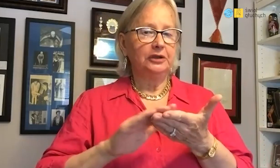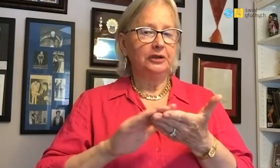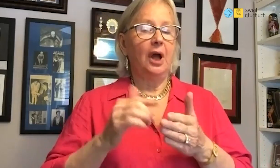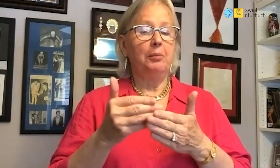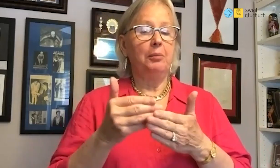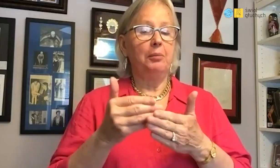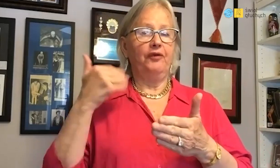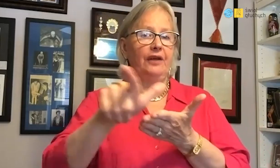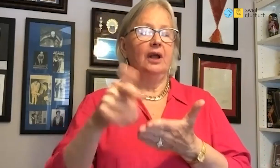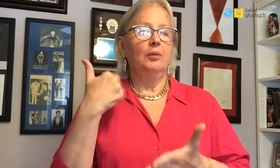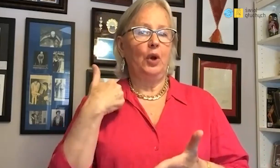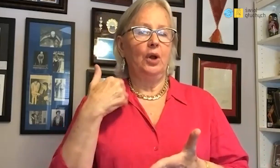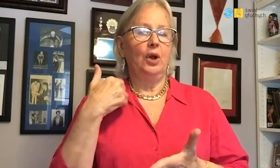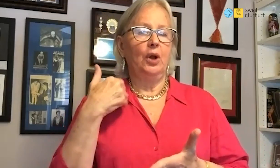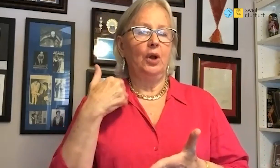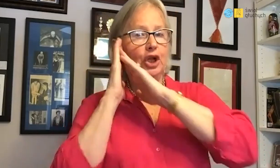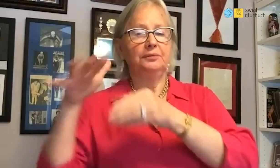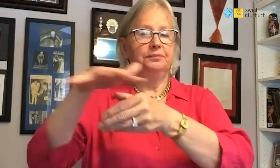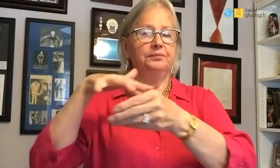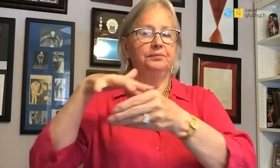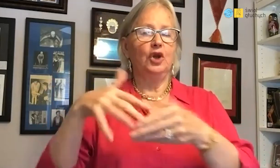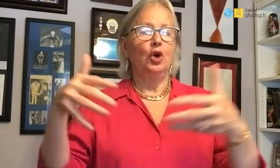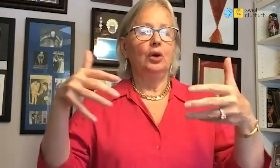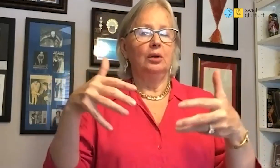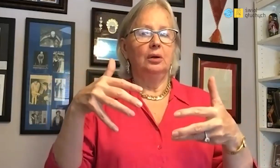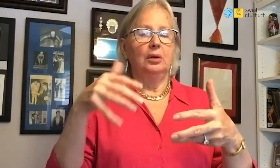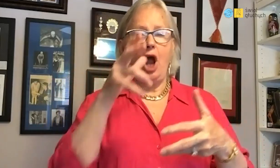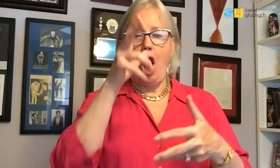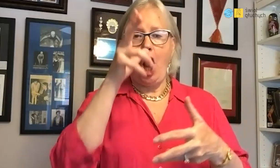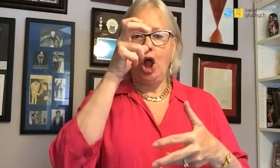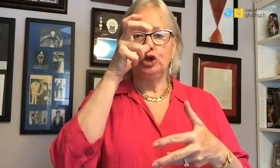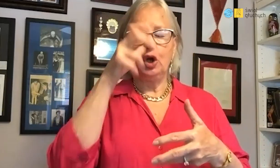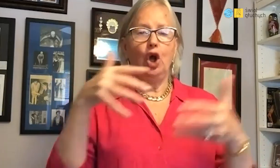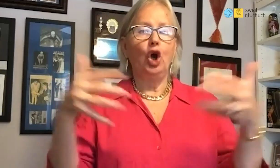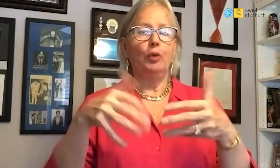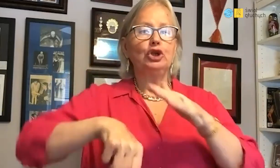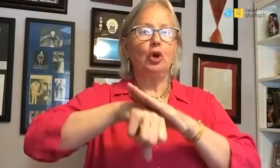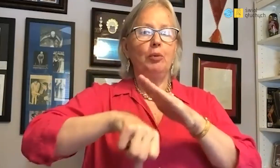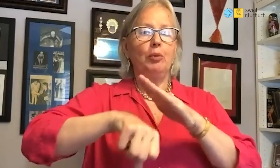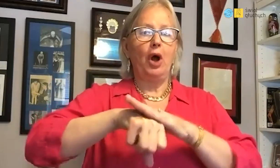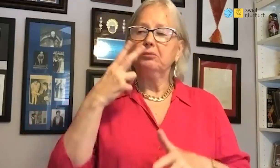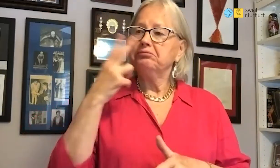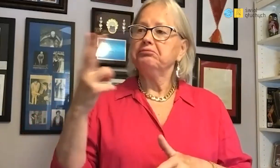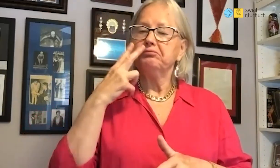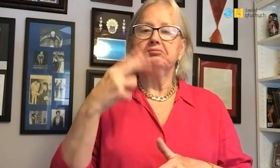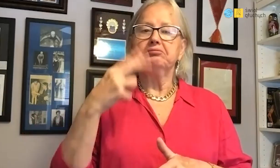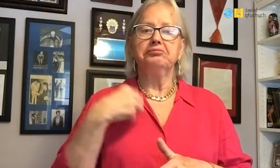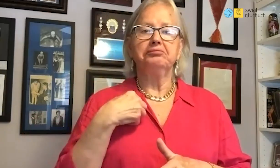When I was 12 I lived near the Orzeł sports club.